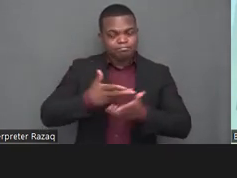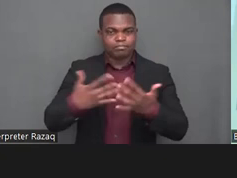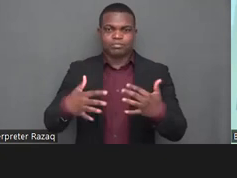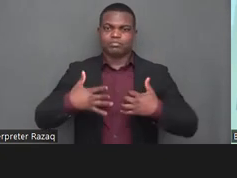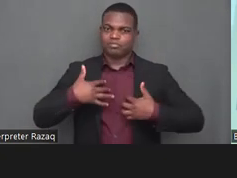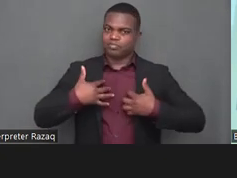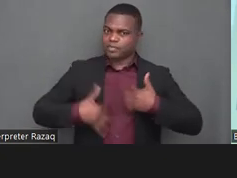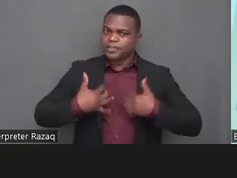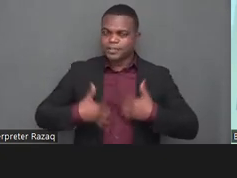i'm going to start with